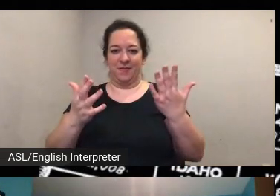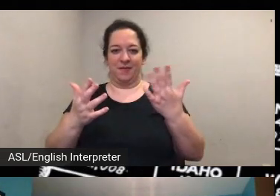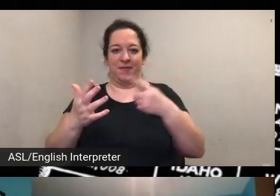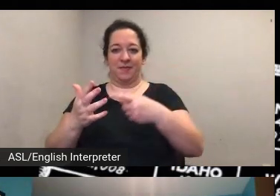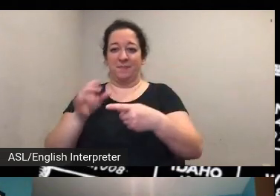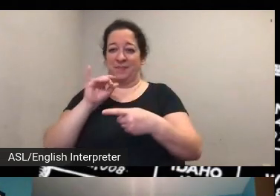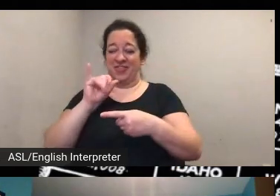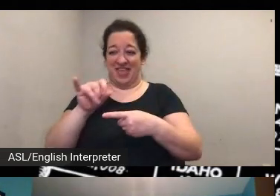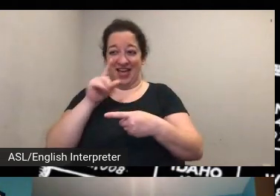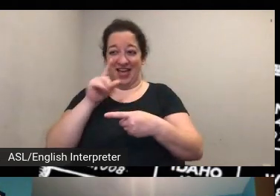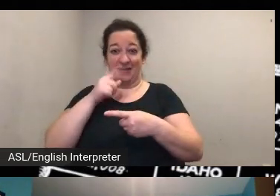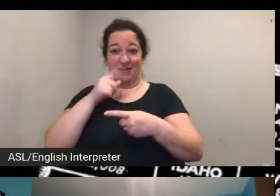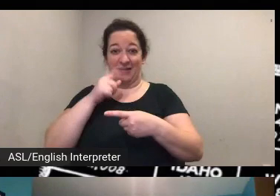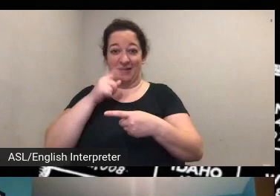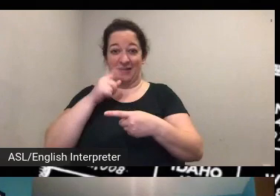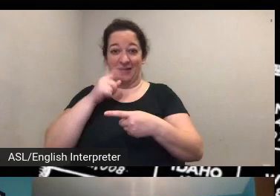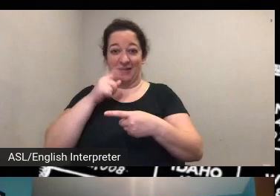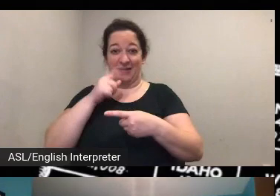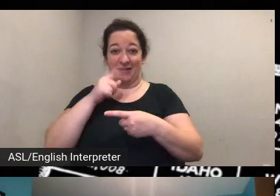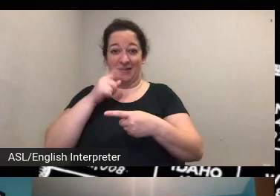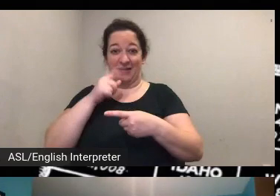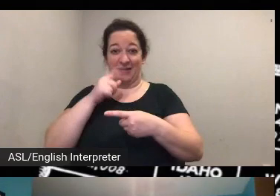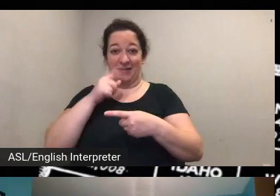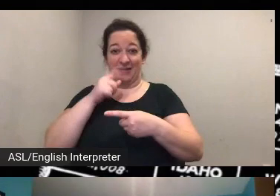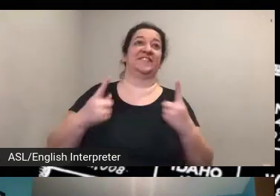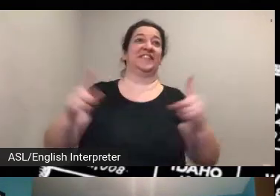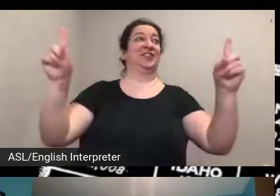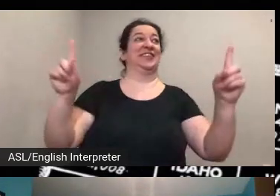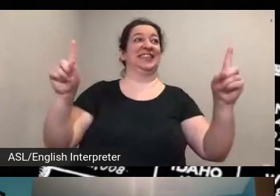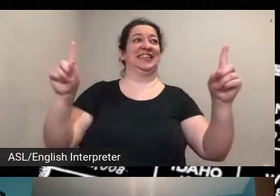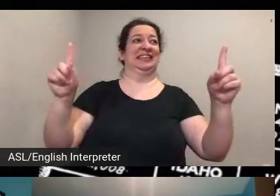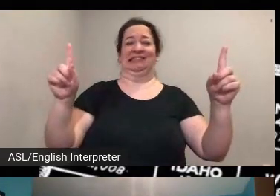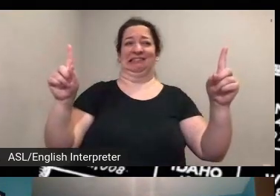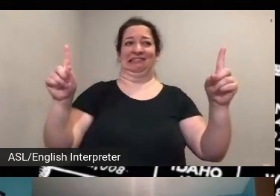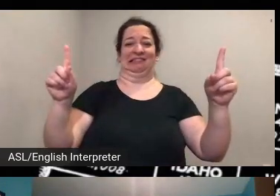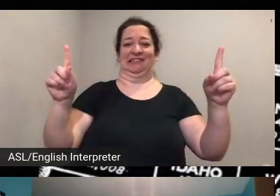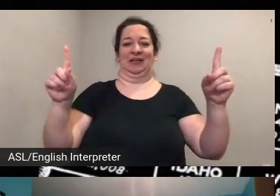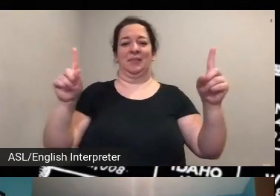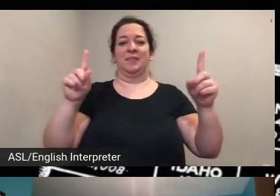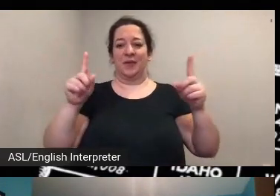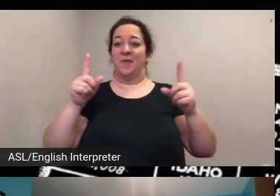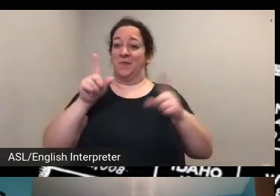victory because when you do um you know